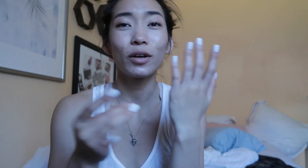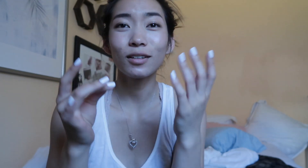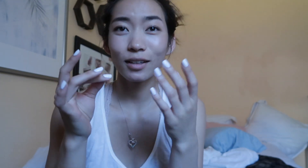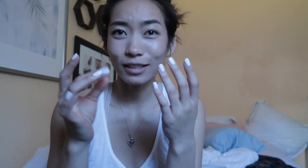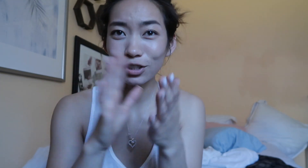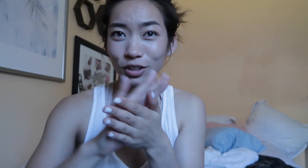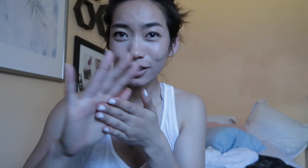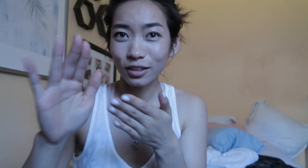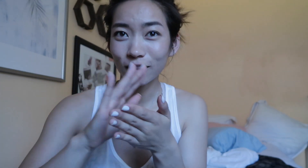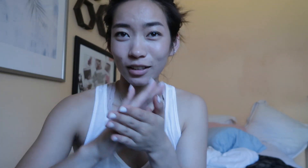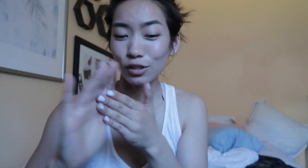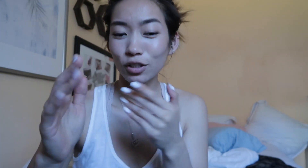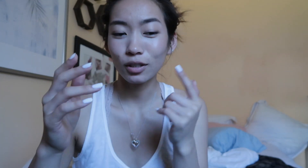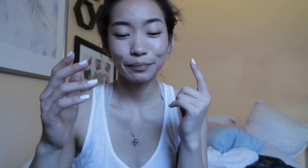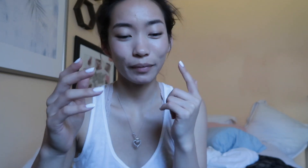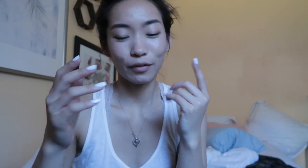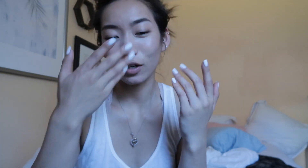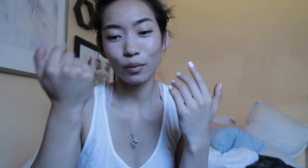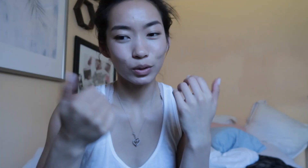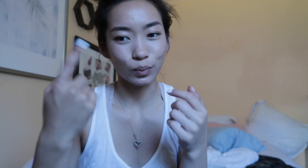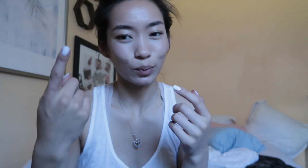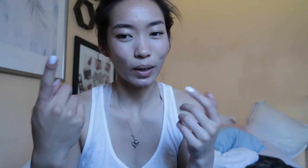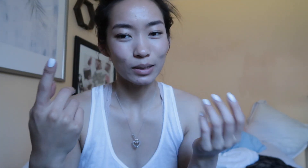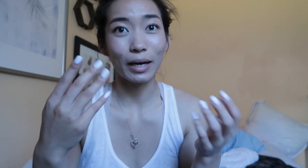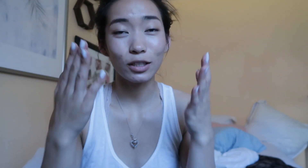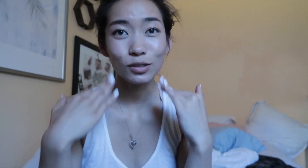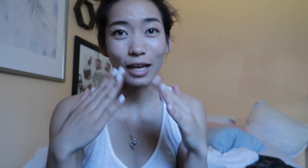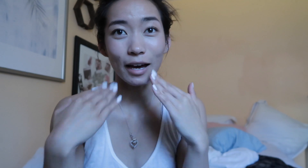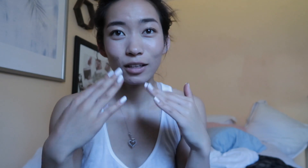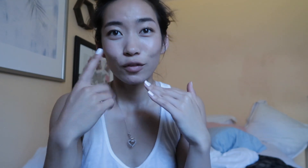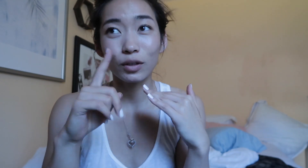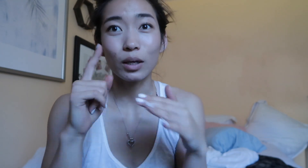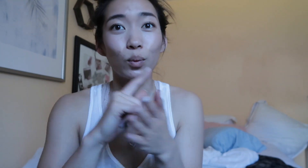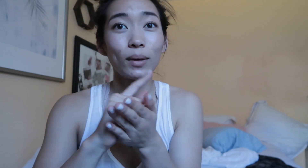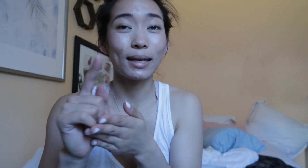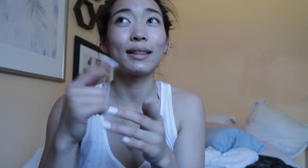cleanser cleanser I forgot which one it was but I use that for like a week and